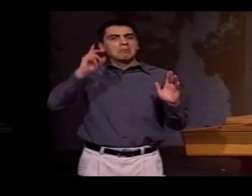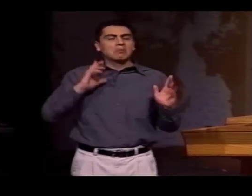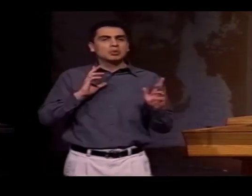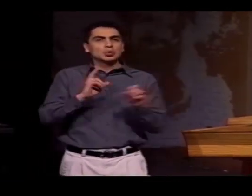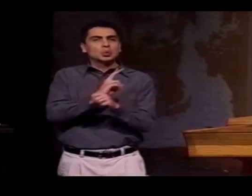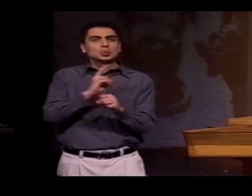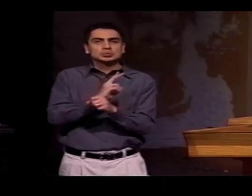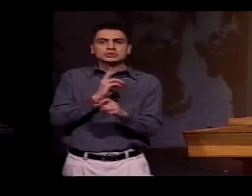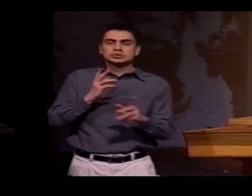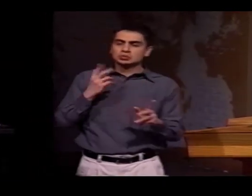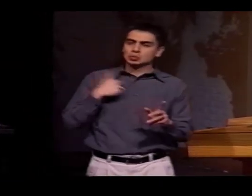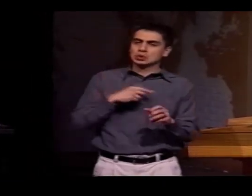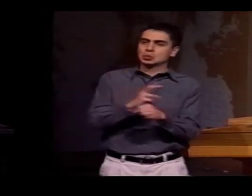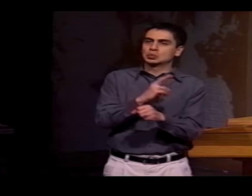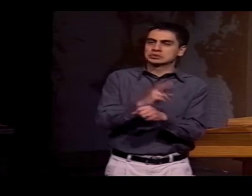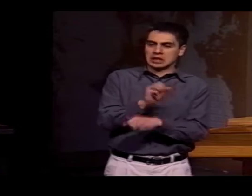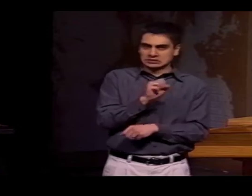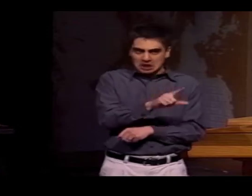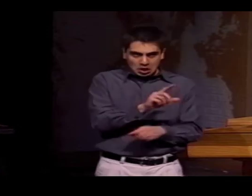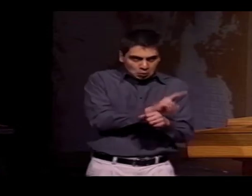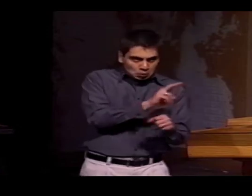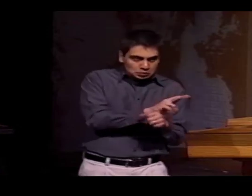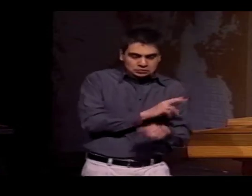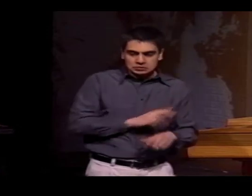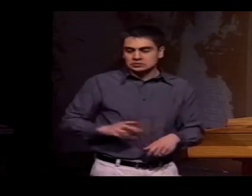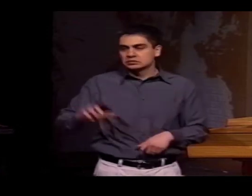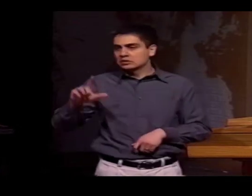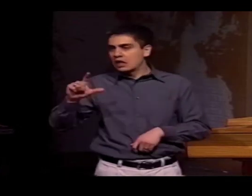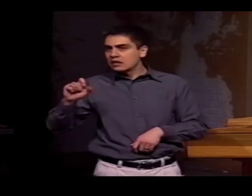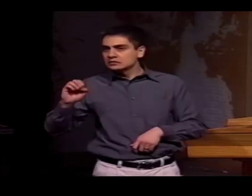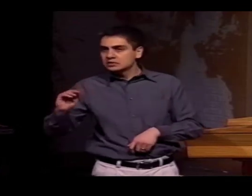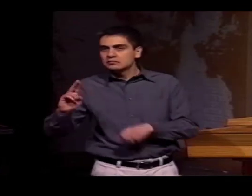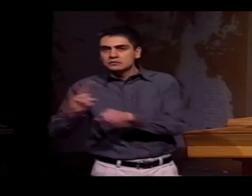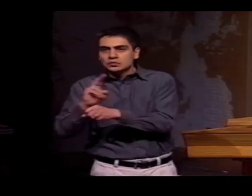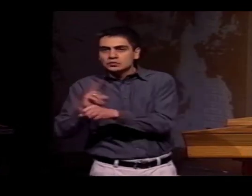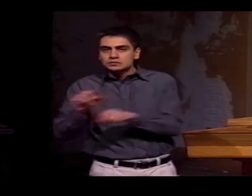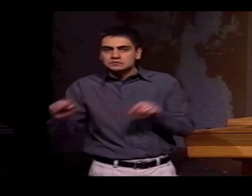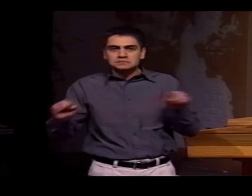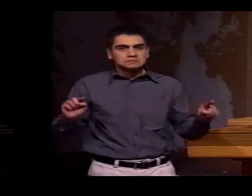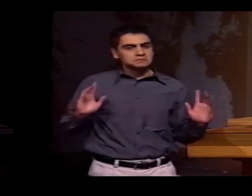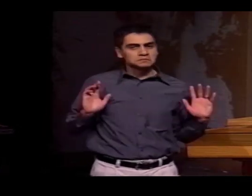IS ATTACHED TO THE SIGN. SO ASL USERS ARE USED TO THIS,